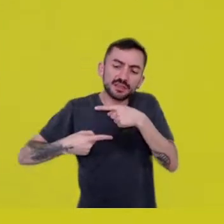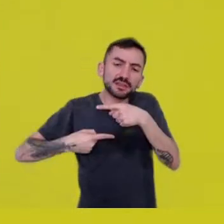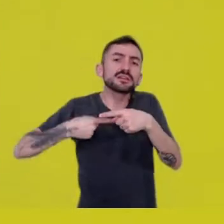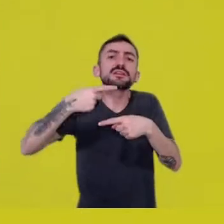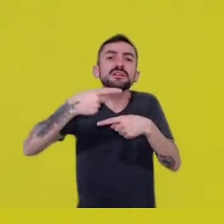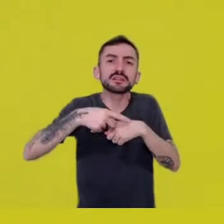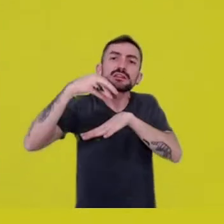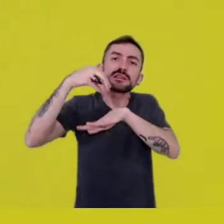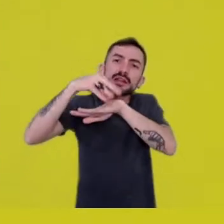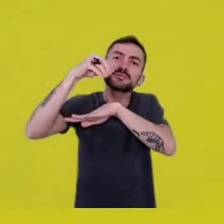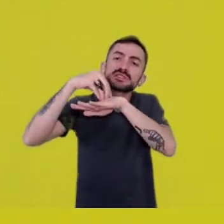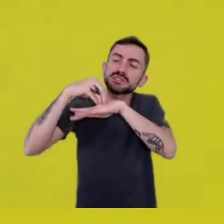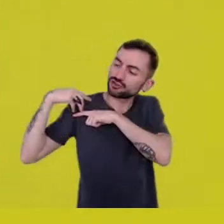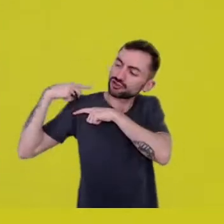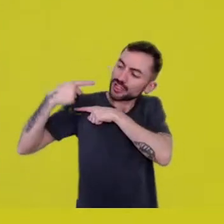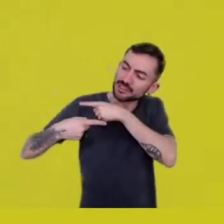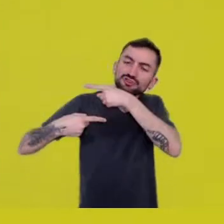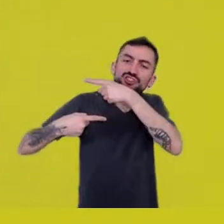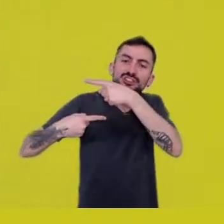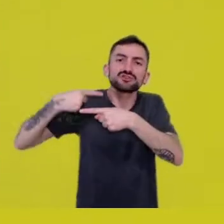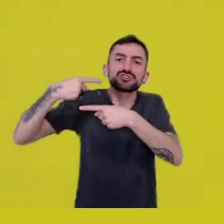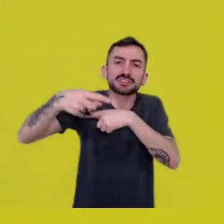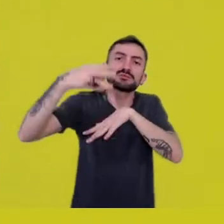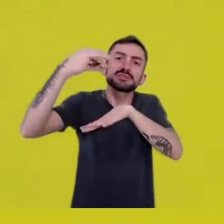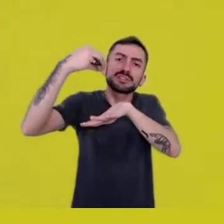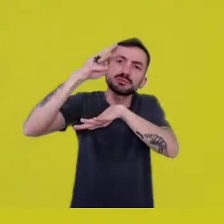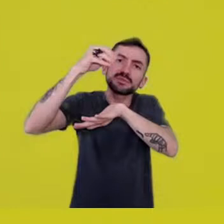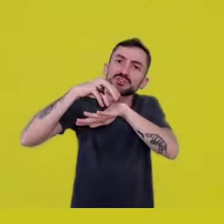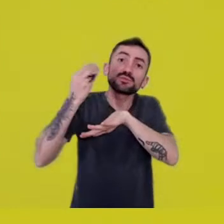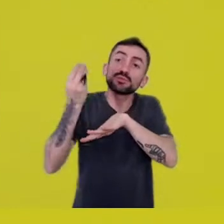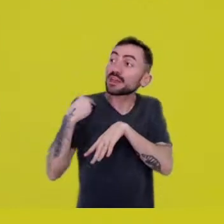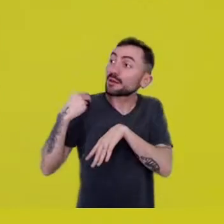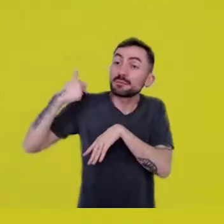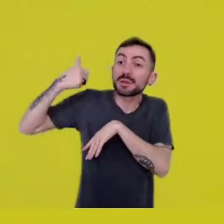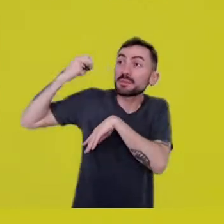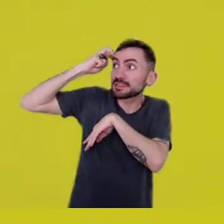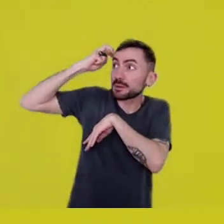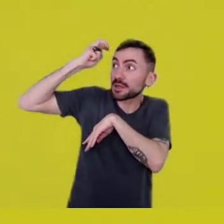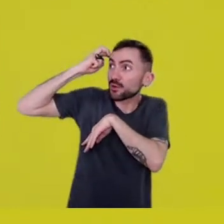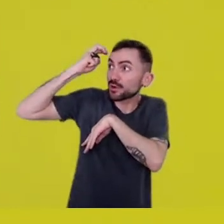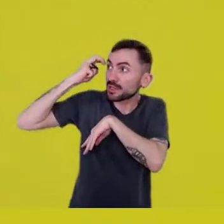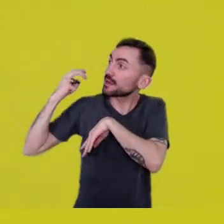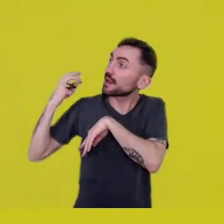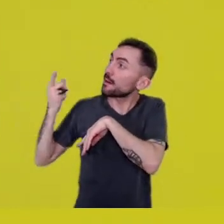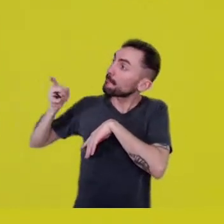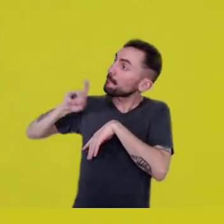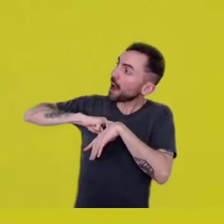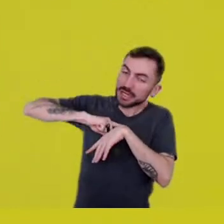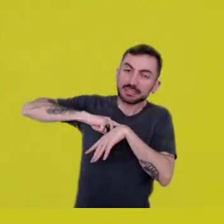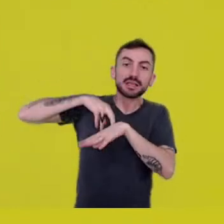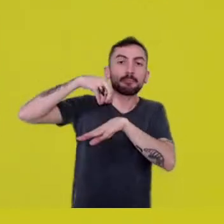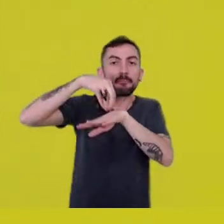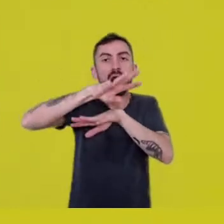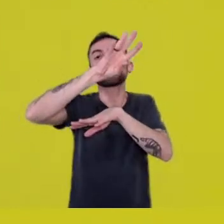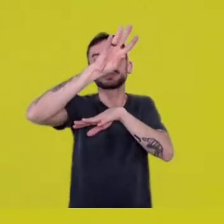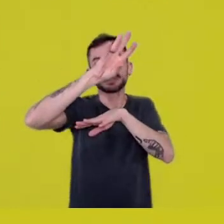from one generation to the next. And even when we’re not aware that we received that gift,